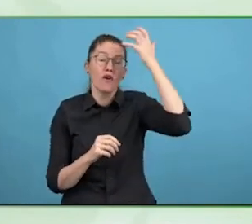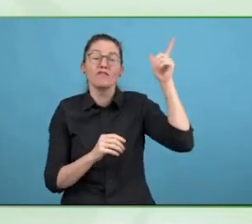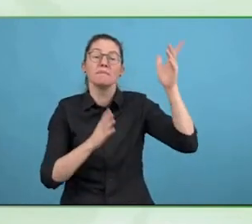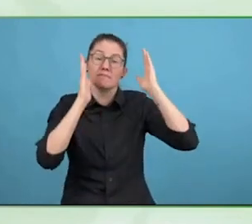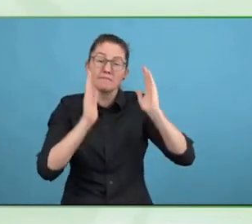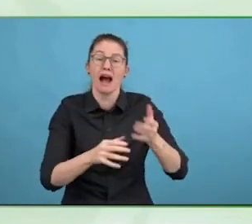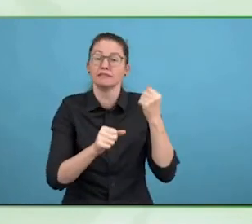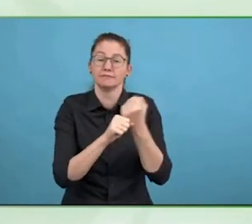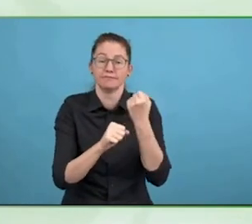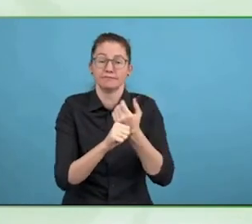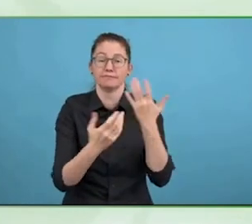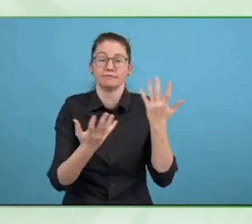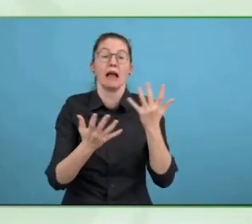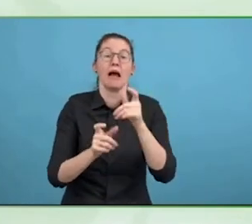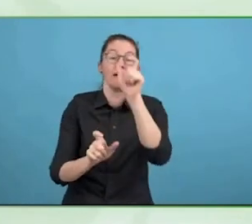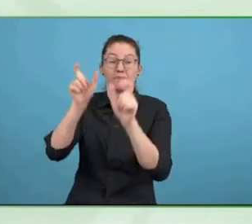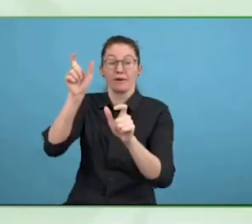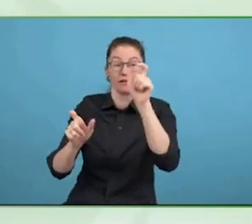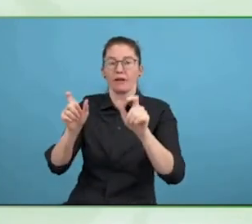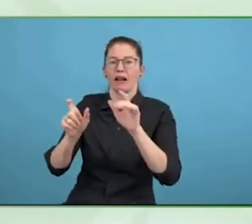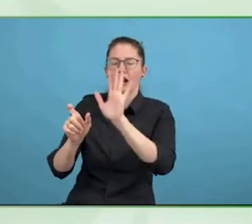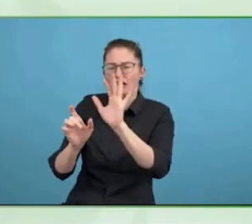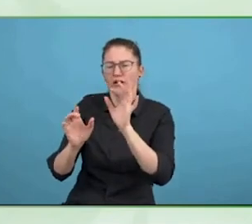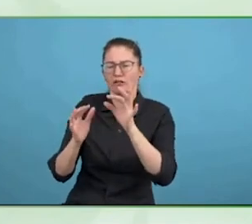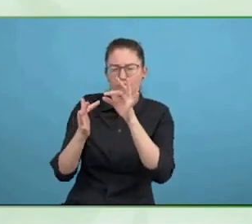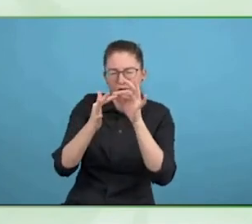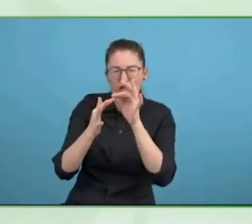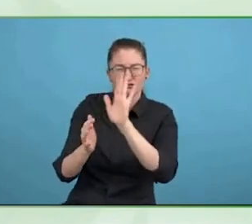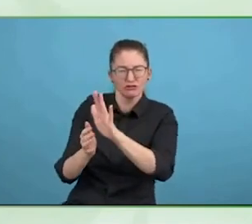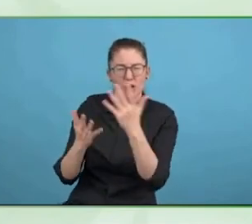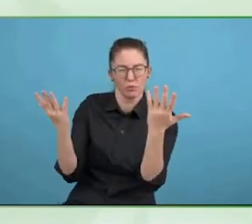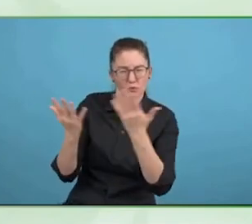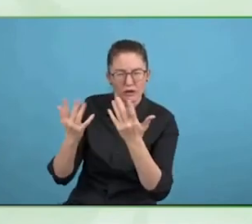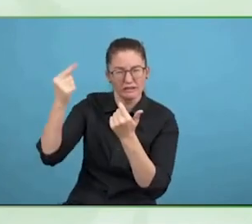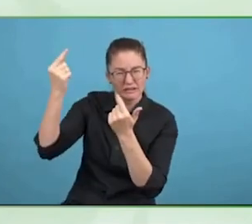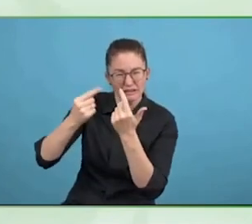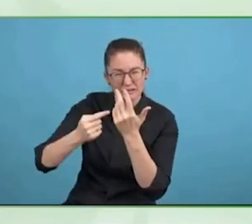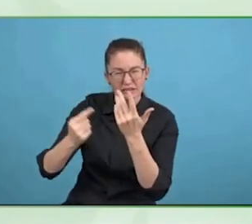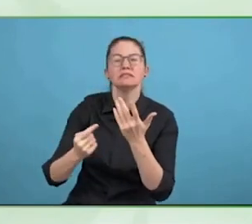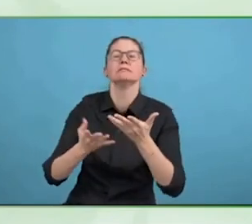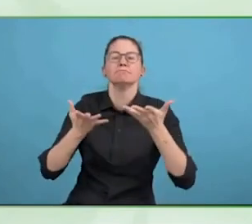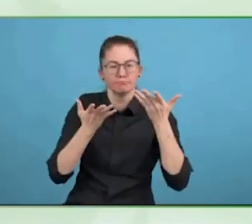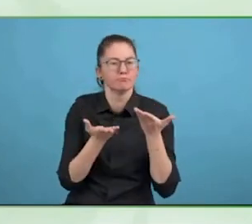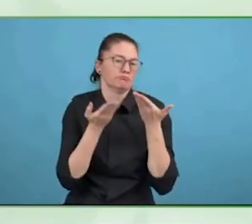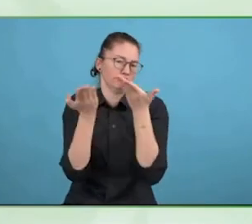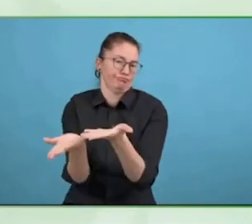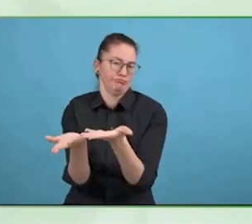the convention and all of the reports but in reality it is quite